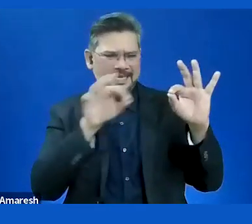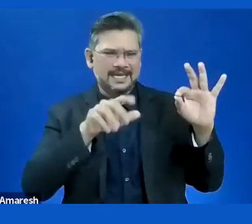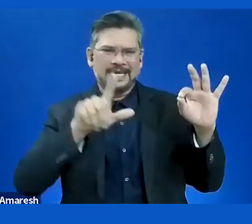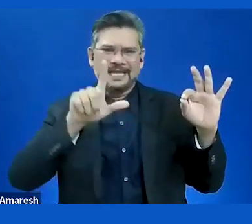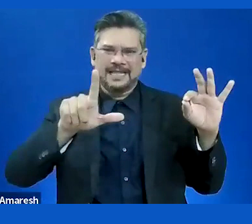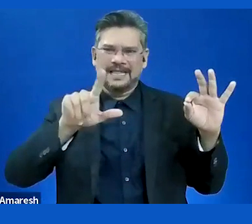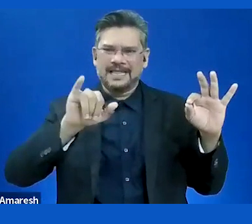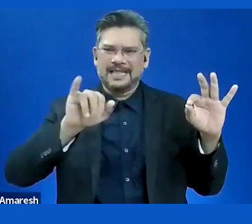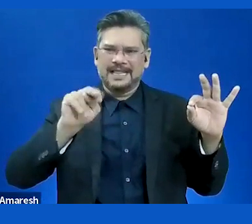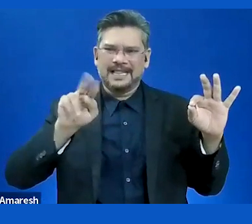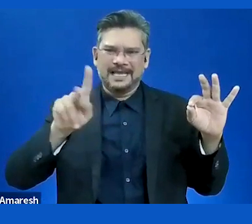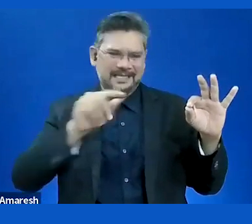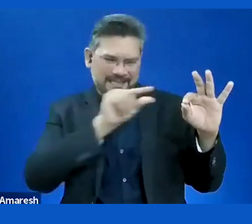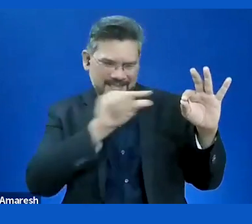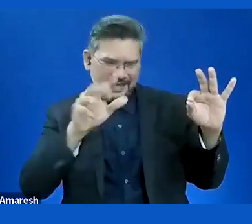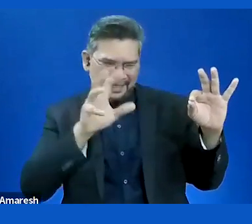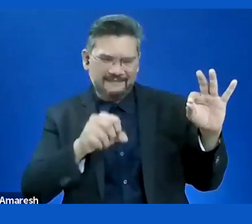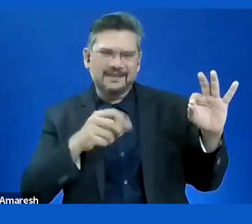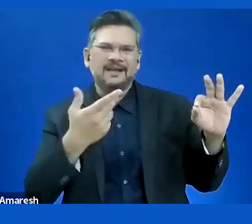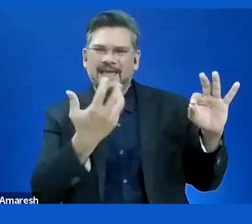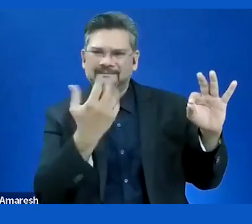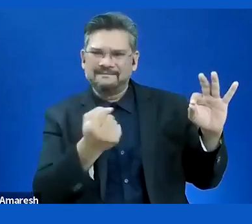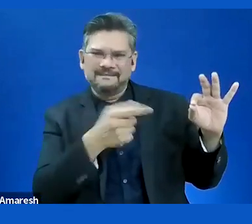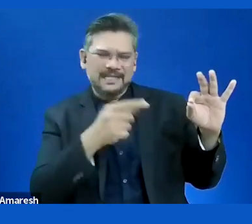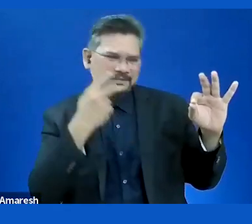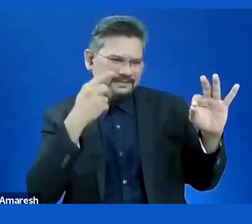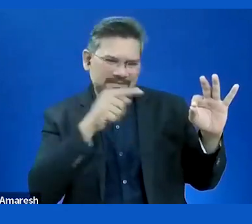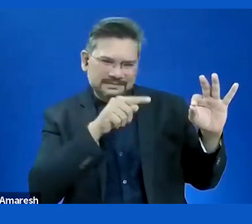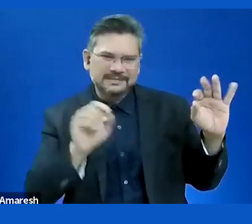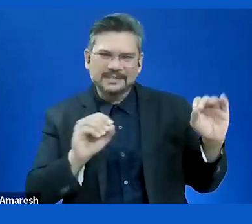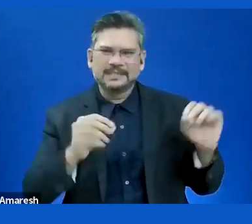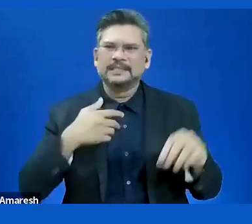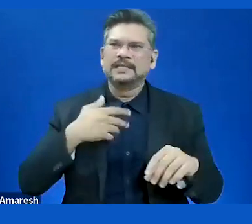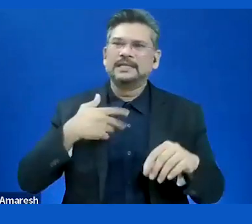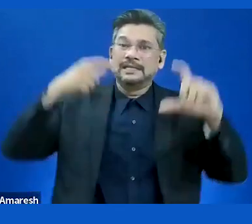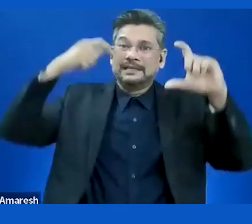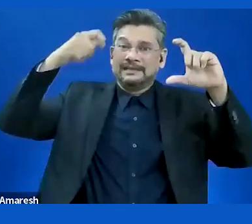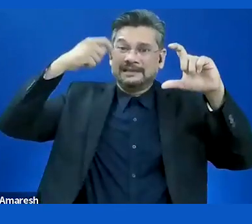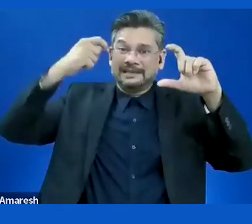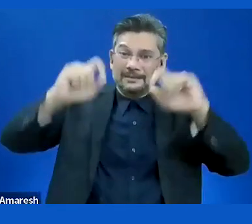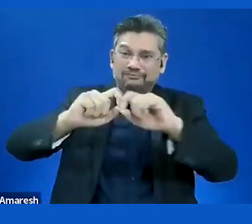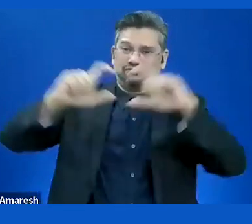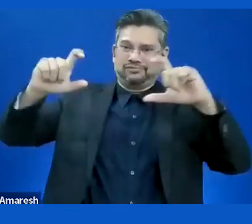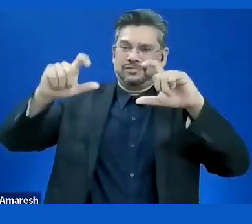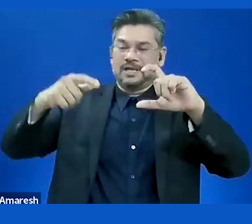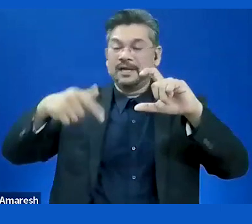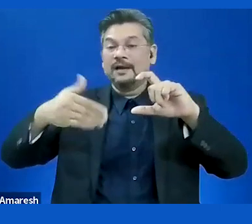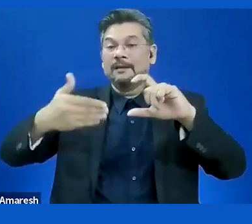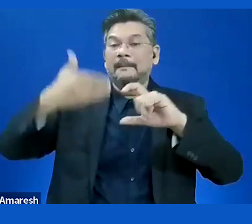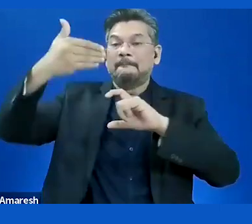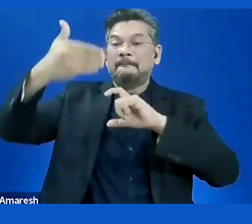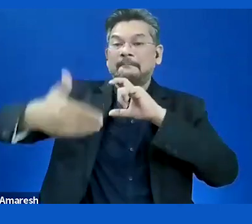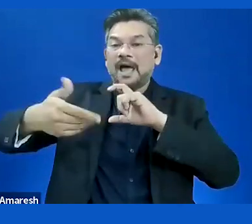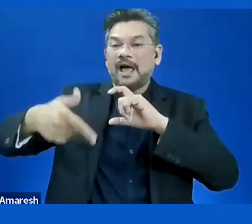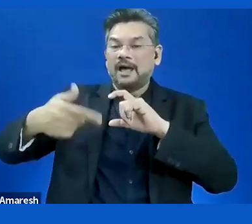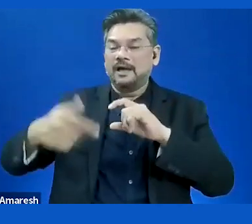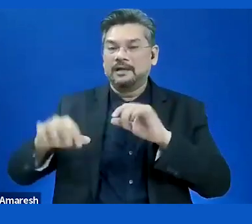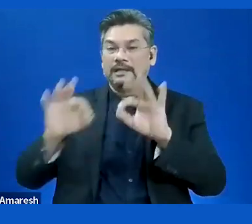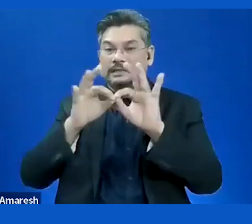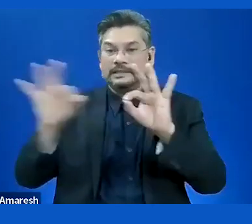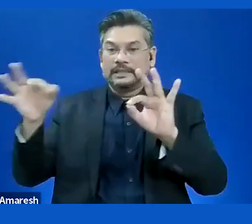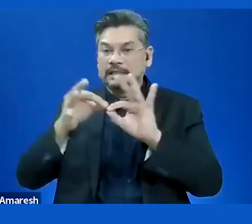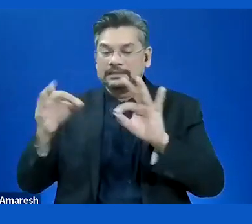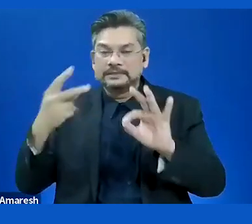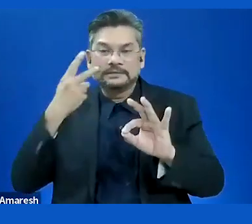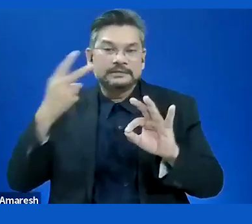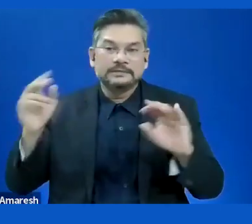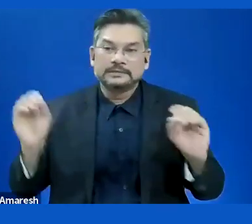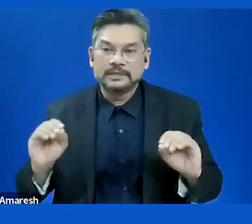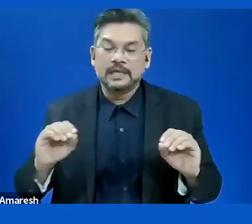text if there is a film there. The film, it will require me to look at the film, but I don't want